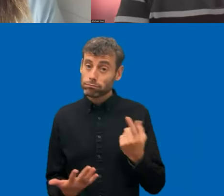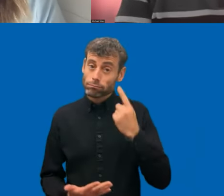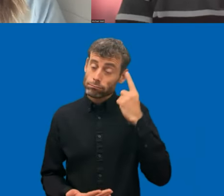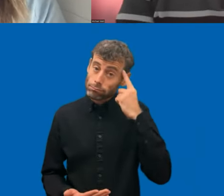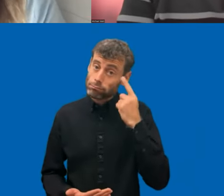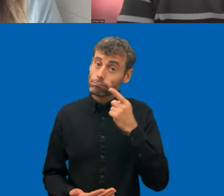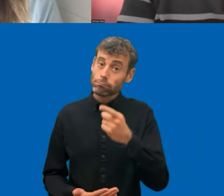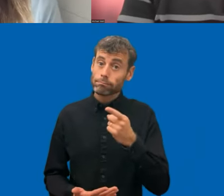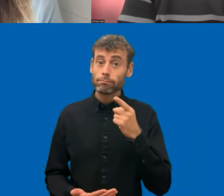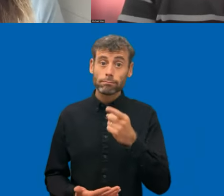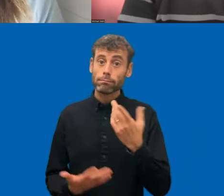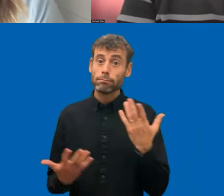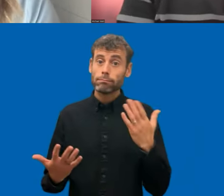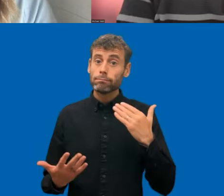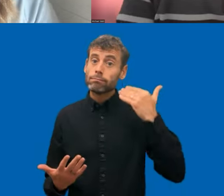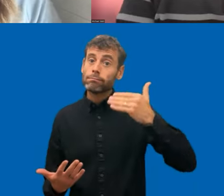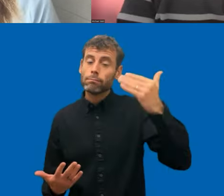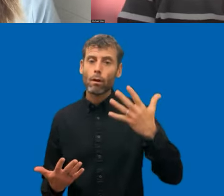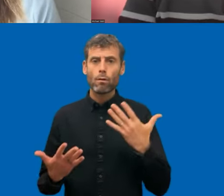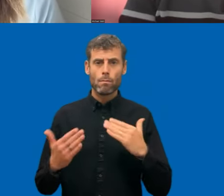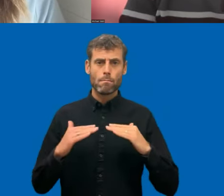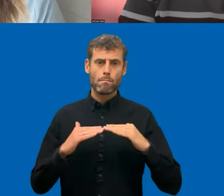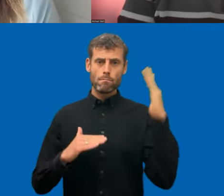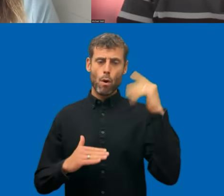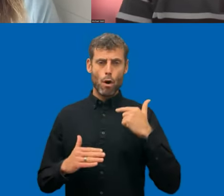your own way, is that a problem? Probably you don't think that your own way is the problem,